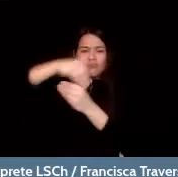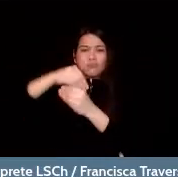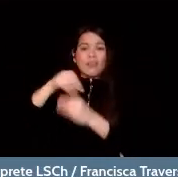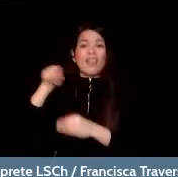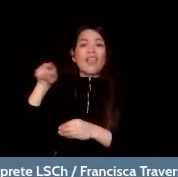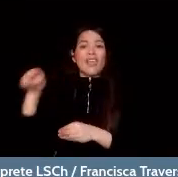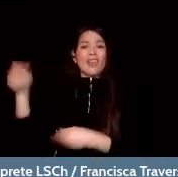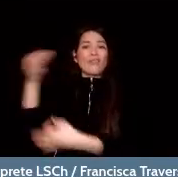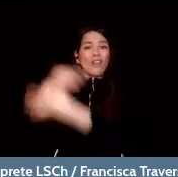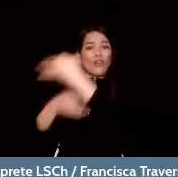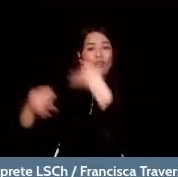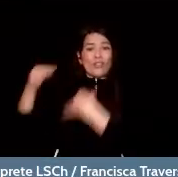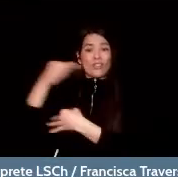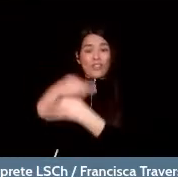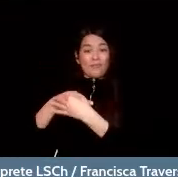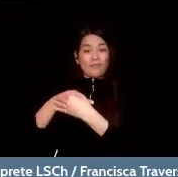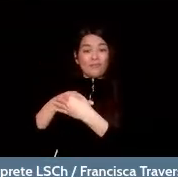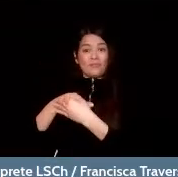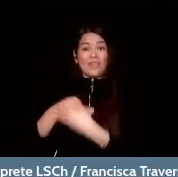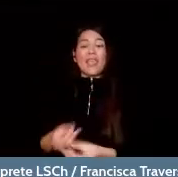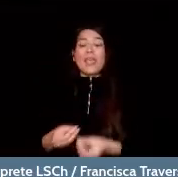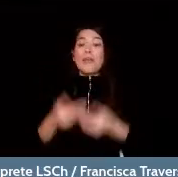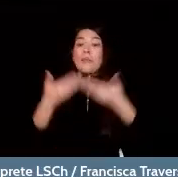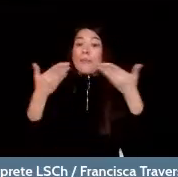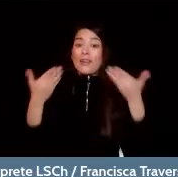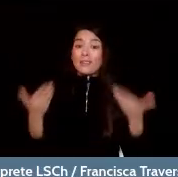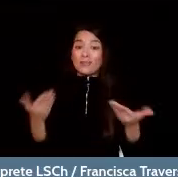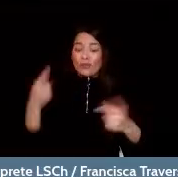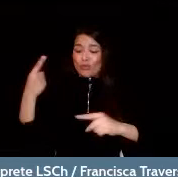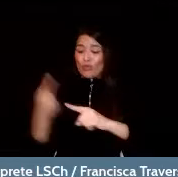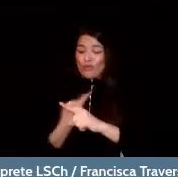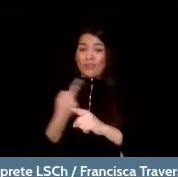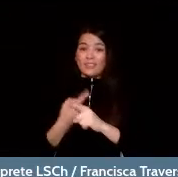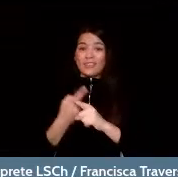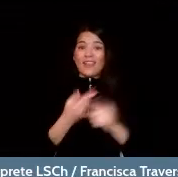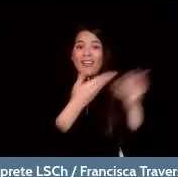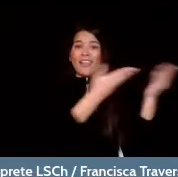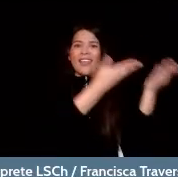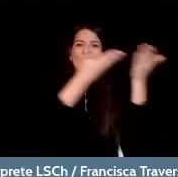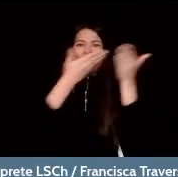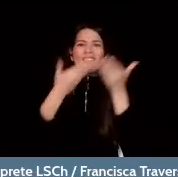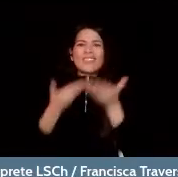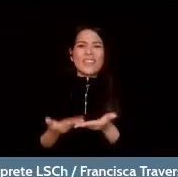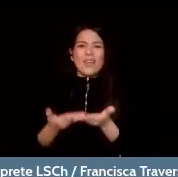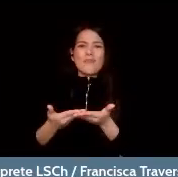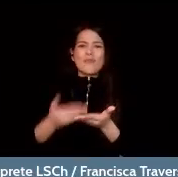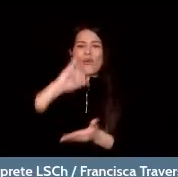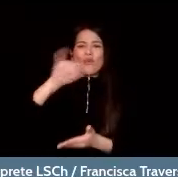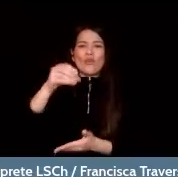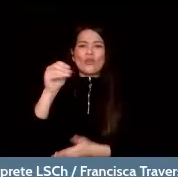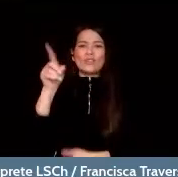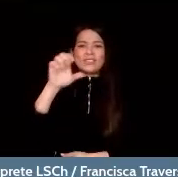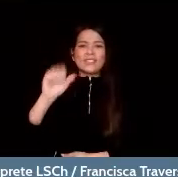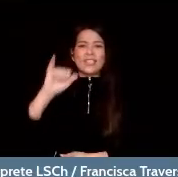And to do so, we have invited Jose Manuel Izquierdo, also a rising star.